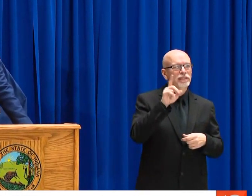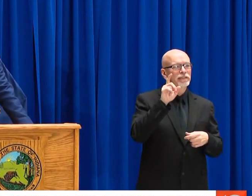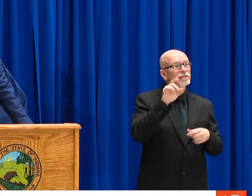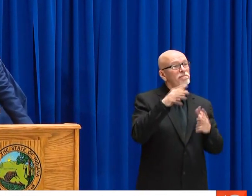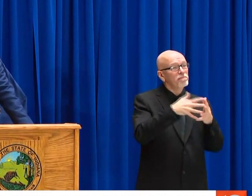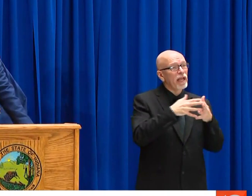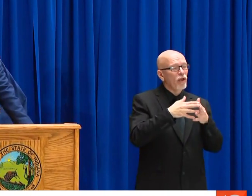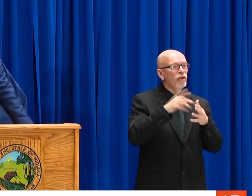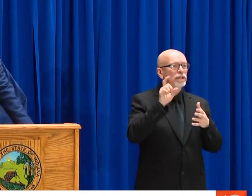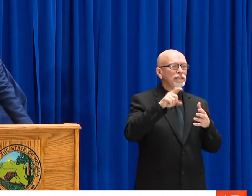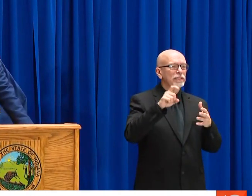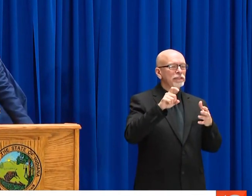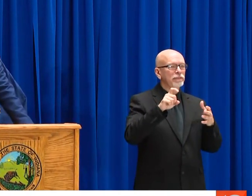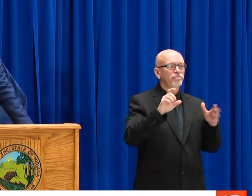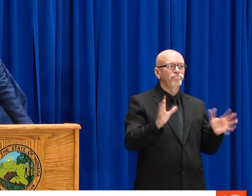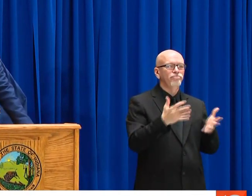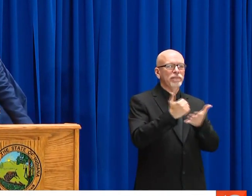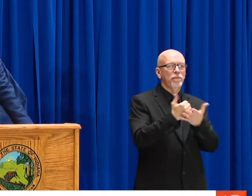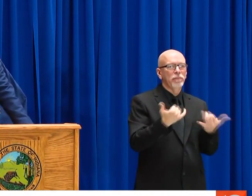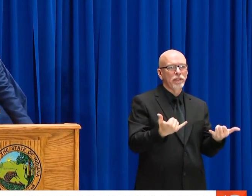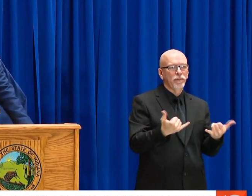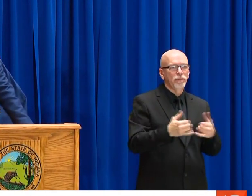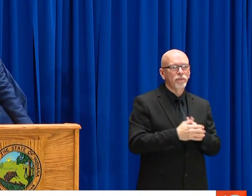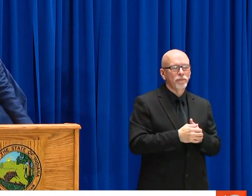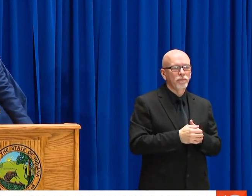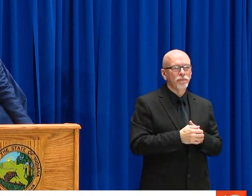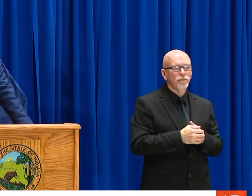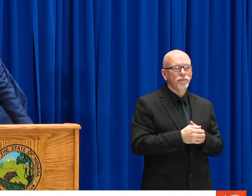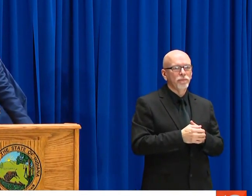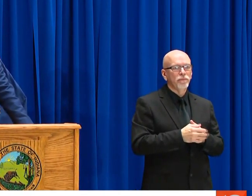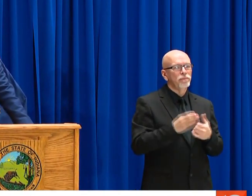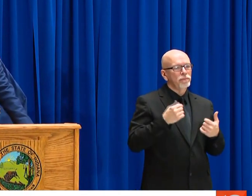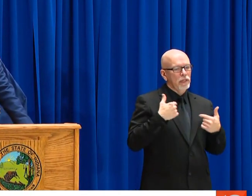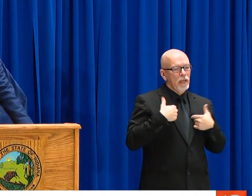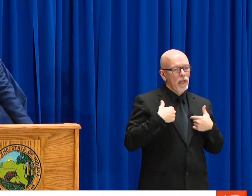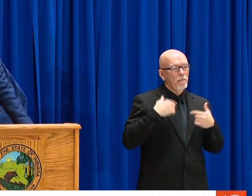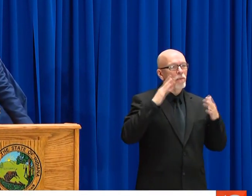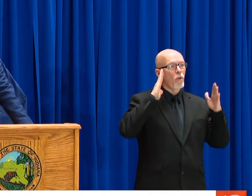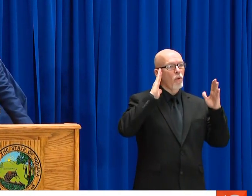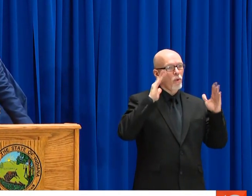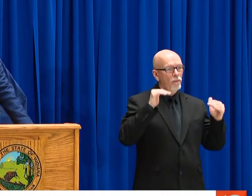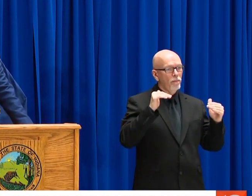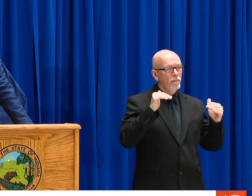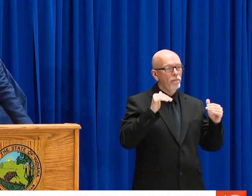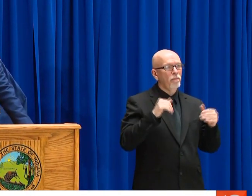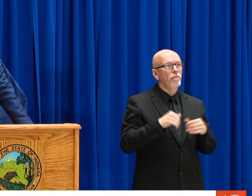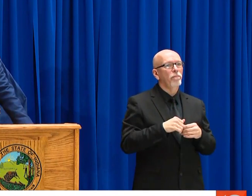TODAY HEAR SOME PROGRESS MADE TODAY, BUT AMERICANS NEED HELP